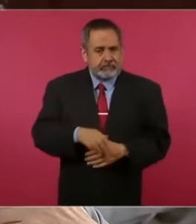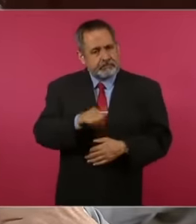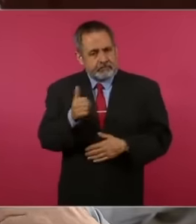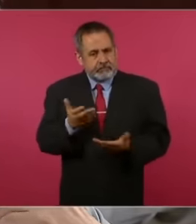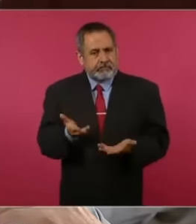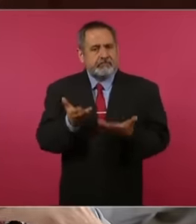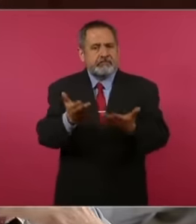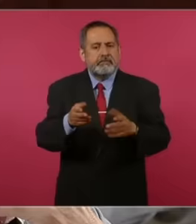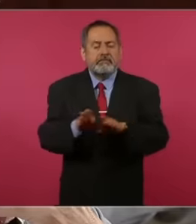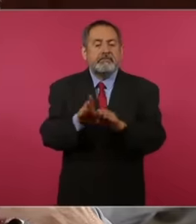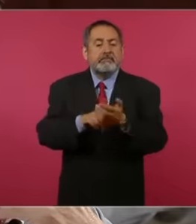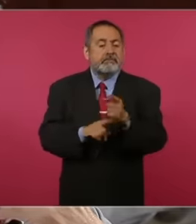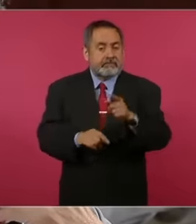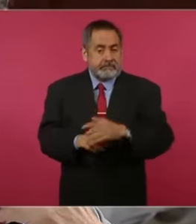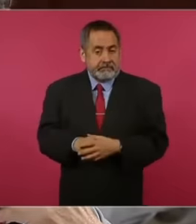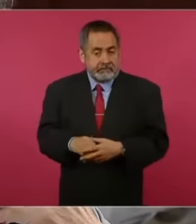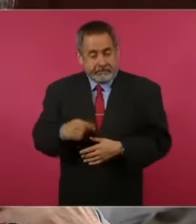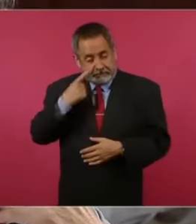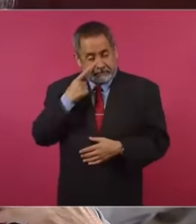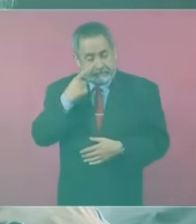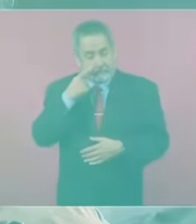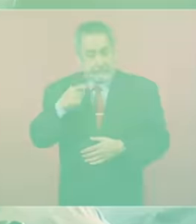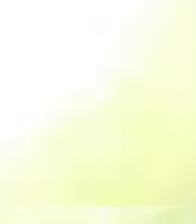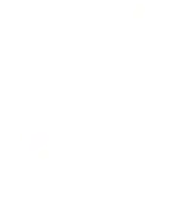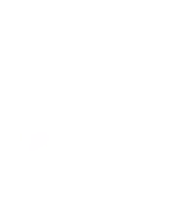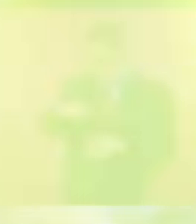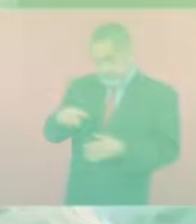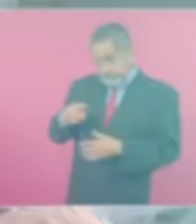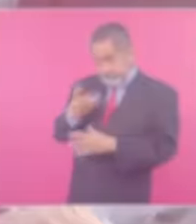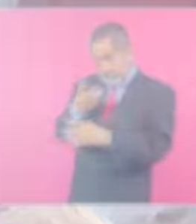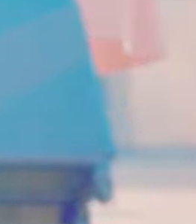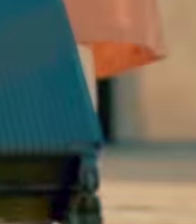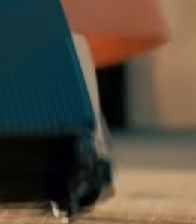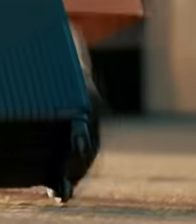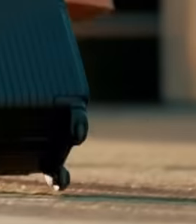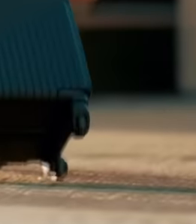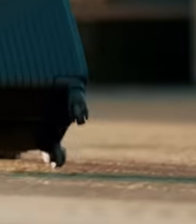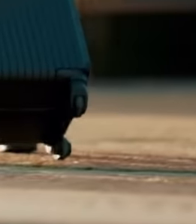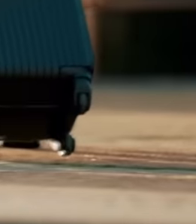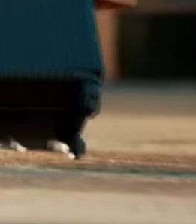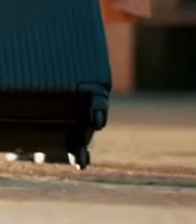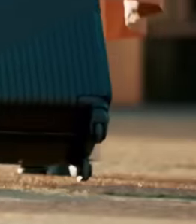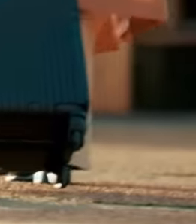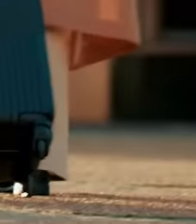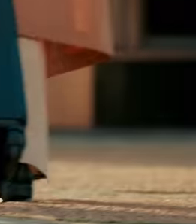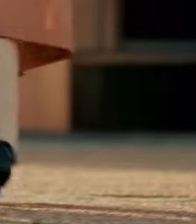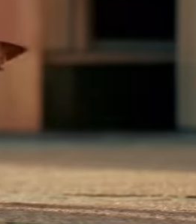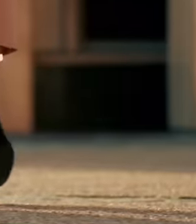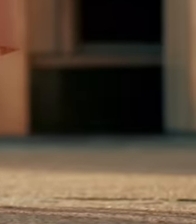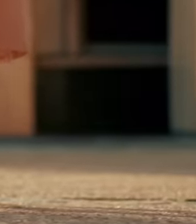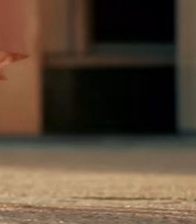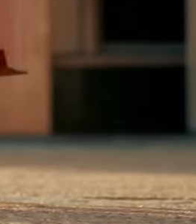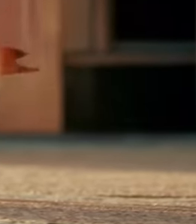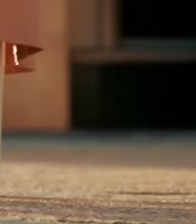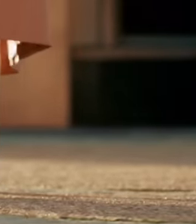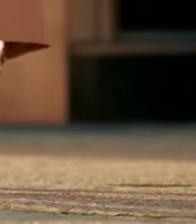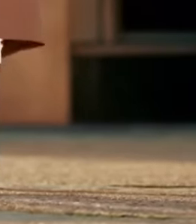that it is very common for Mexicans who leave to go as tourists and then try to work.